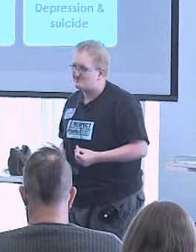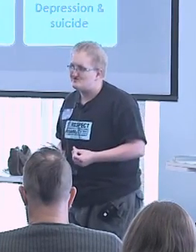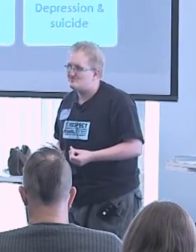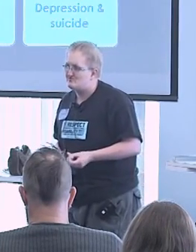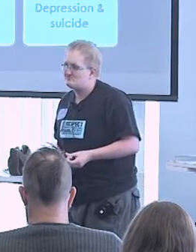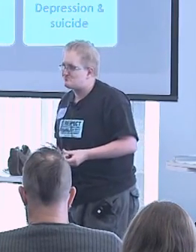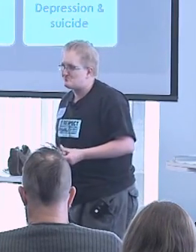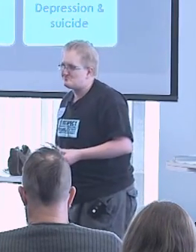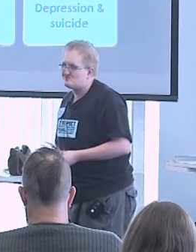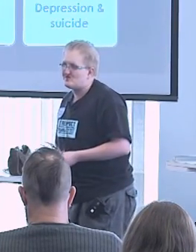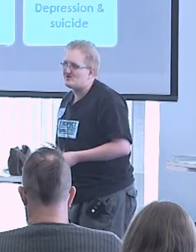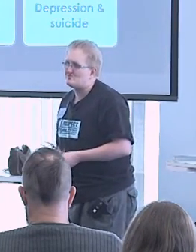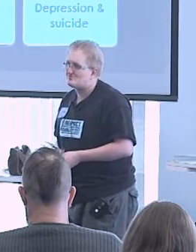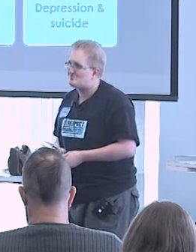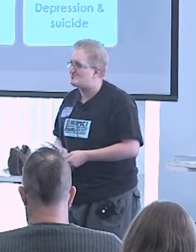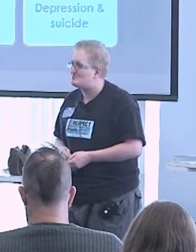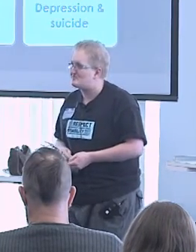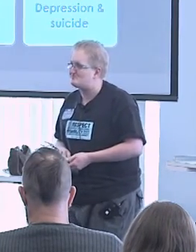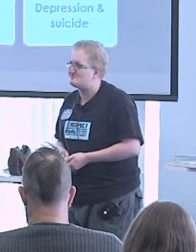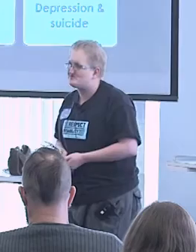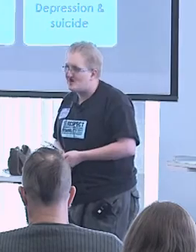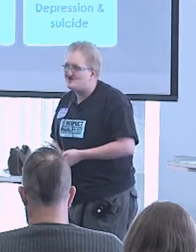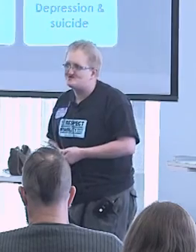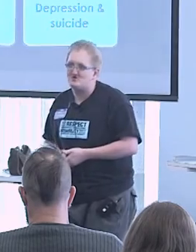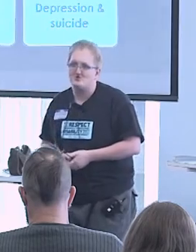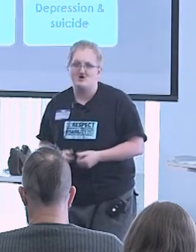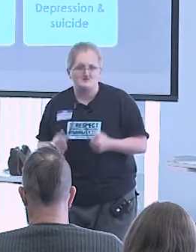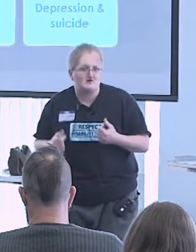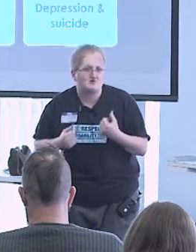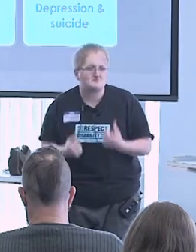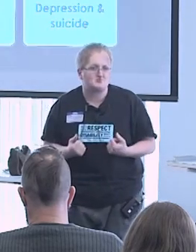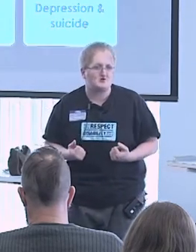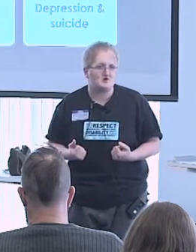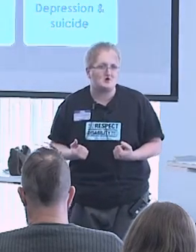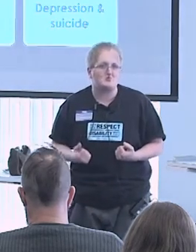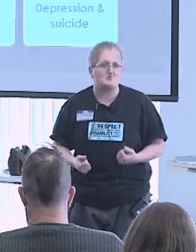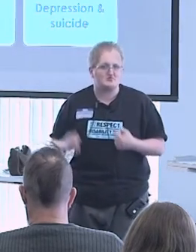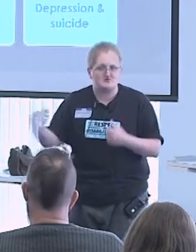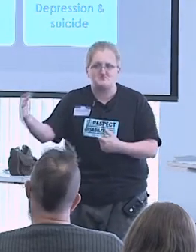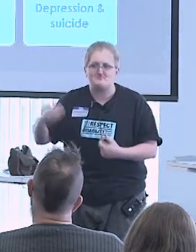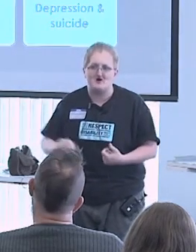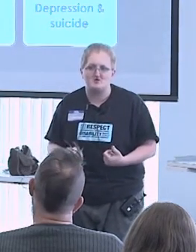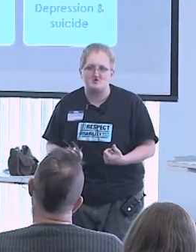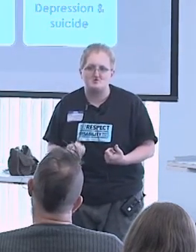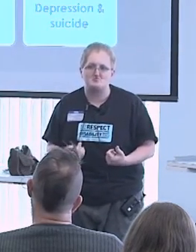Somebody who has been forced in care or who has been denied care because of who they are, especially by a doctor,